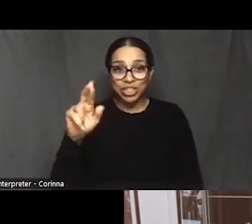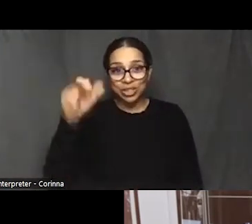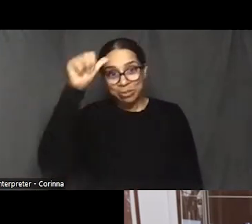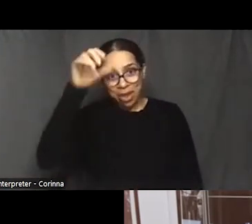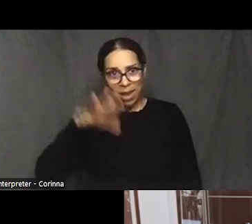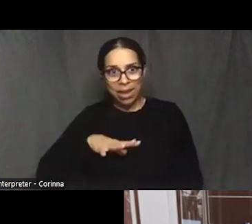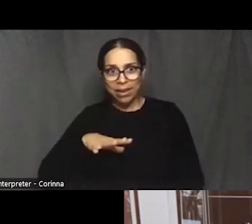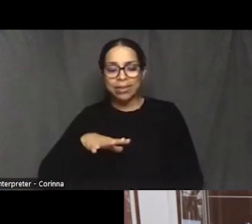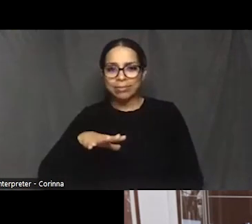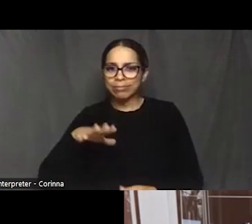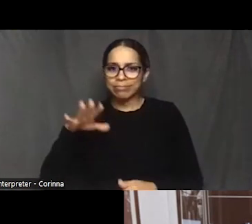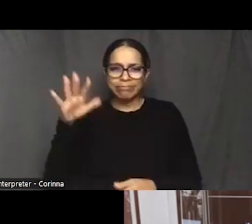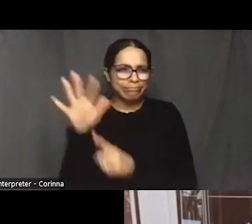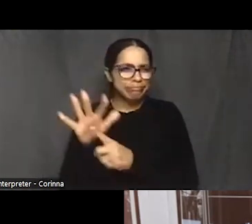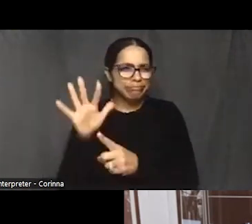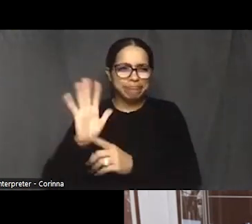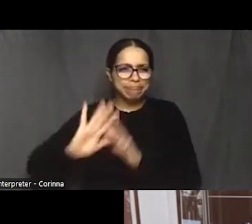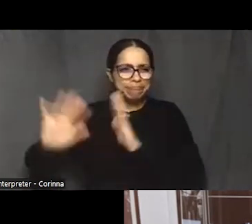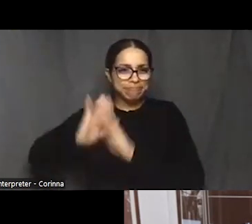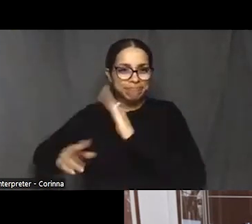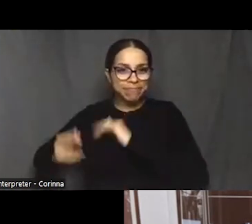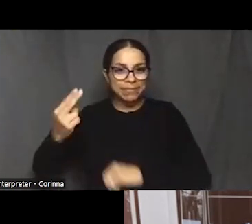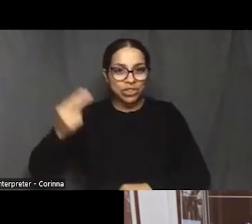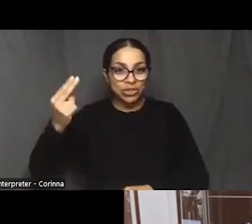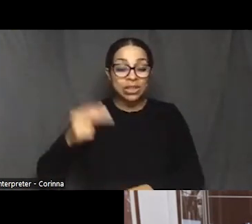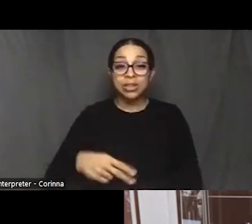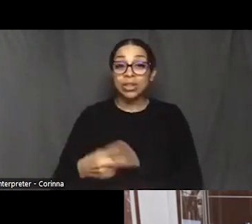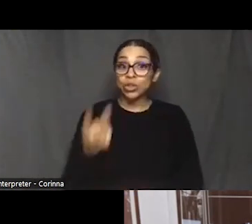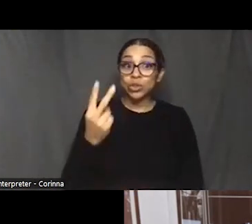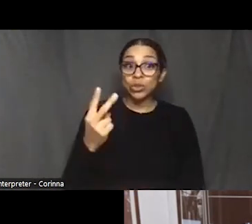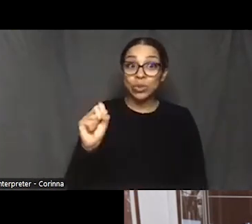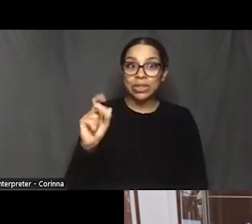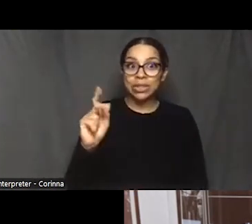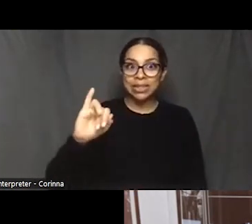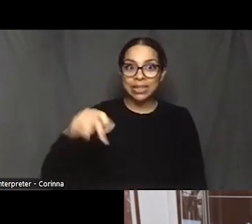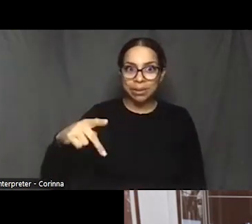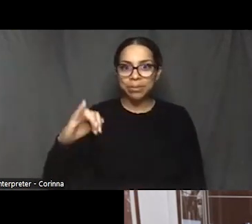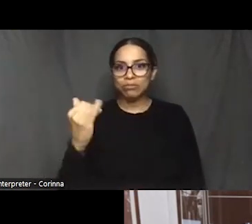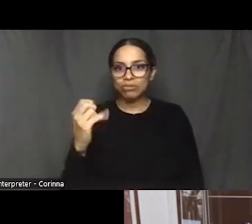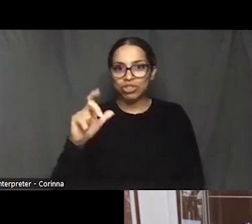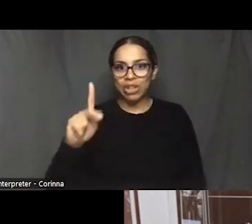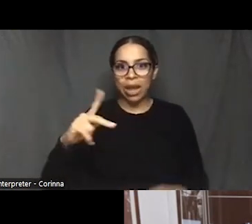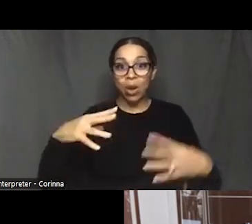by black people, black men, and one of them came out of the island.